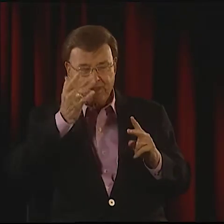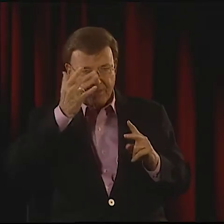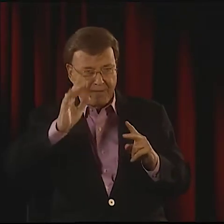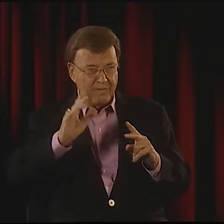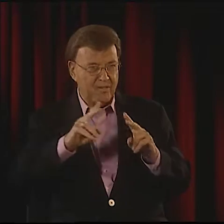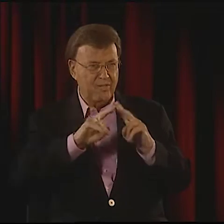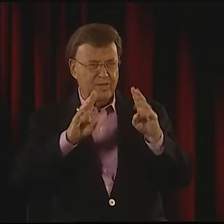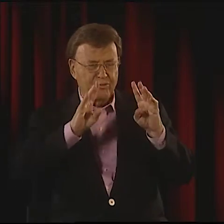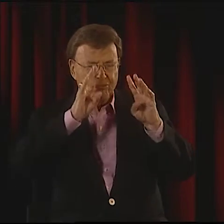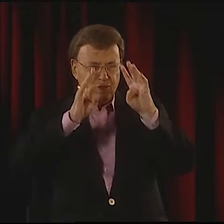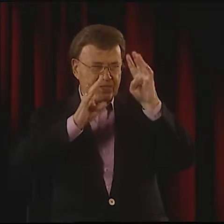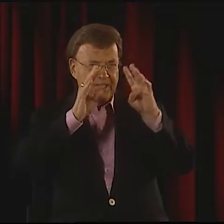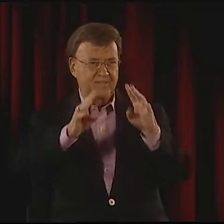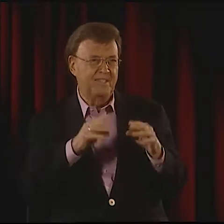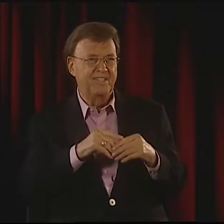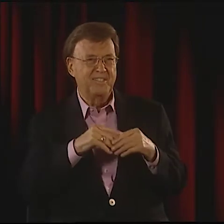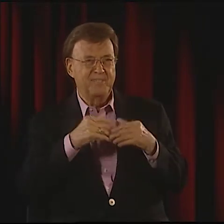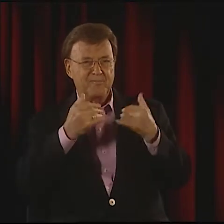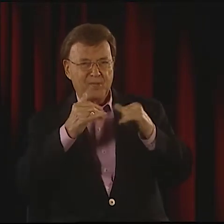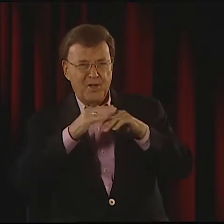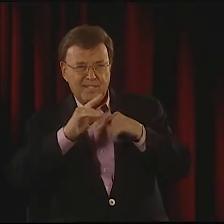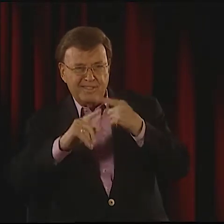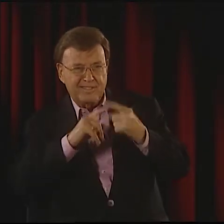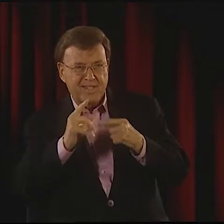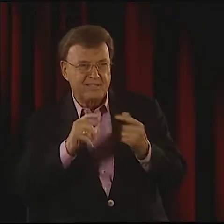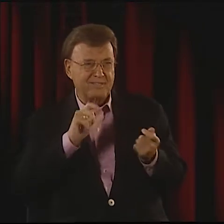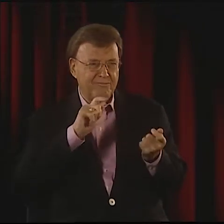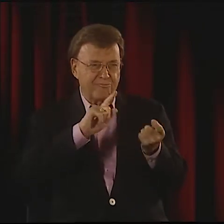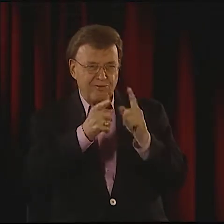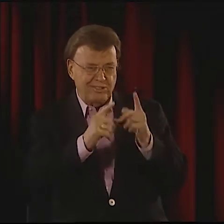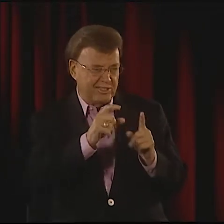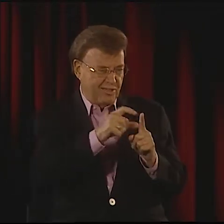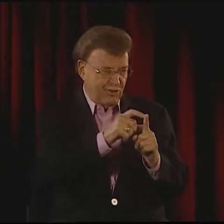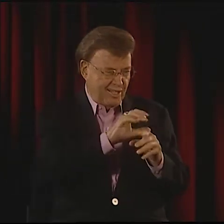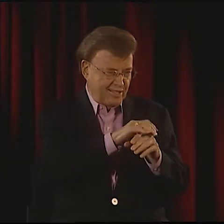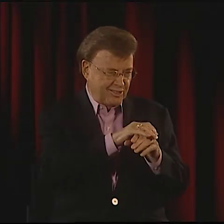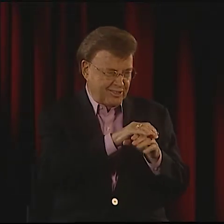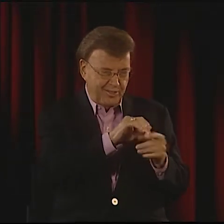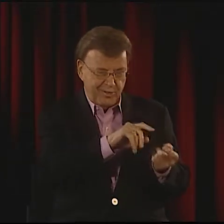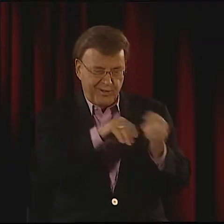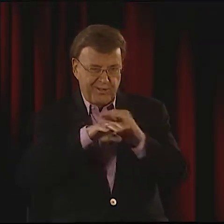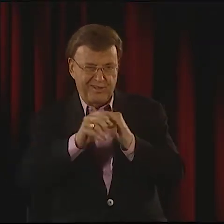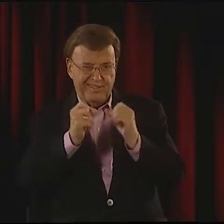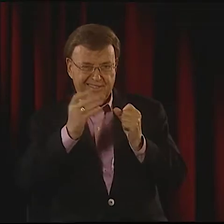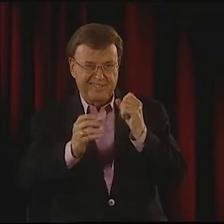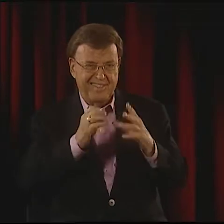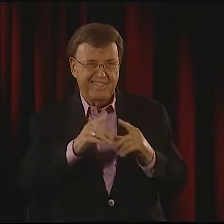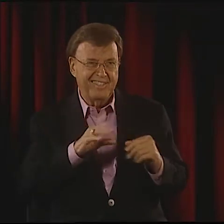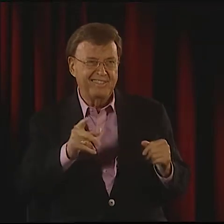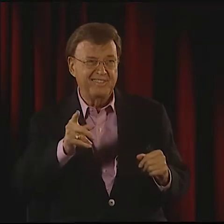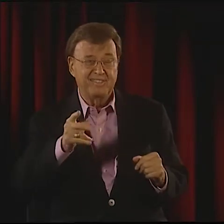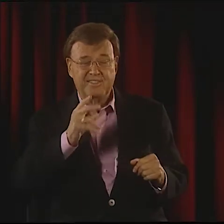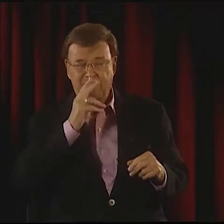FOR A LONG TIME, YES, MALZ AND I. HE'S VERY CLEVER, VERY CREATIVE,